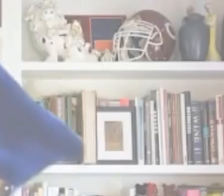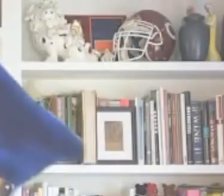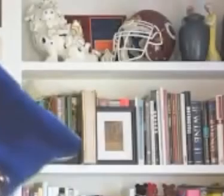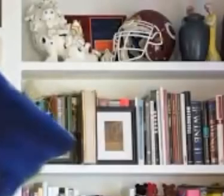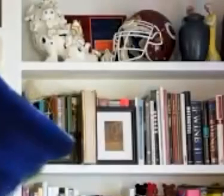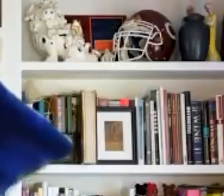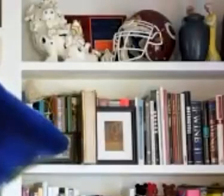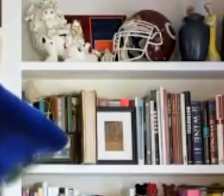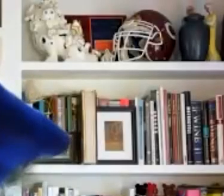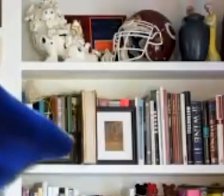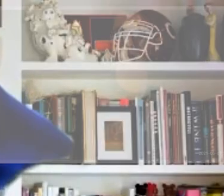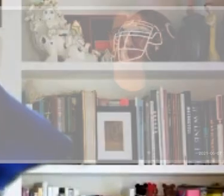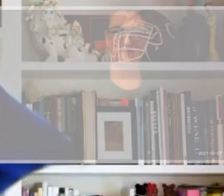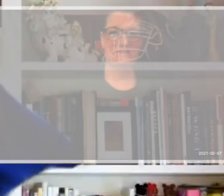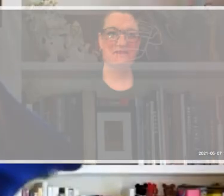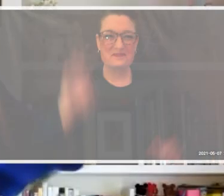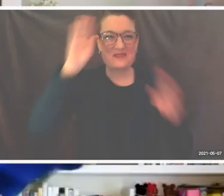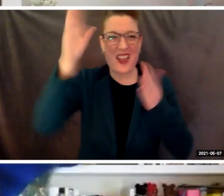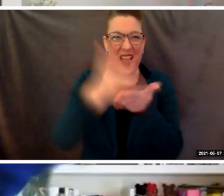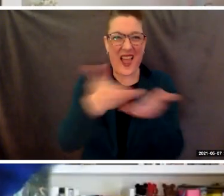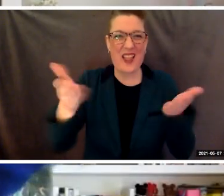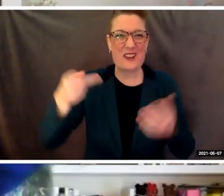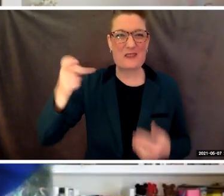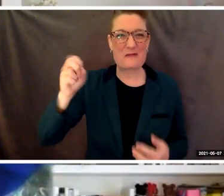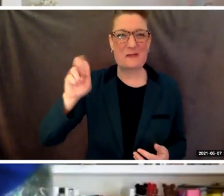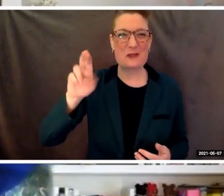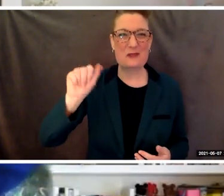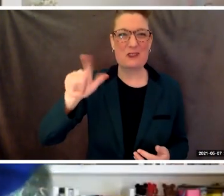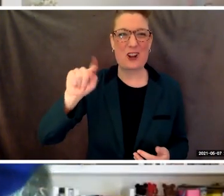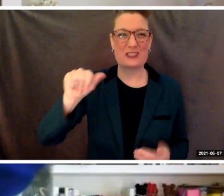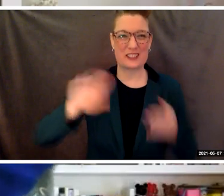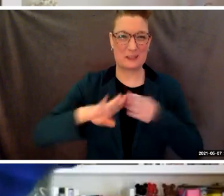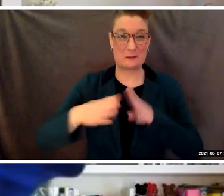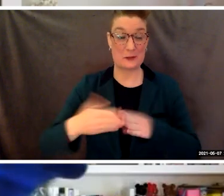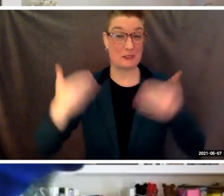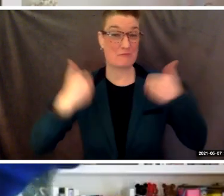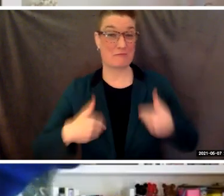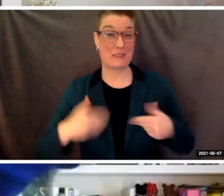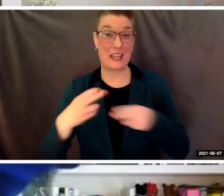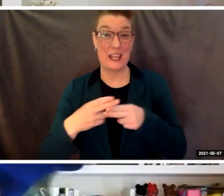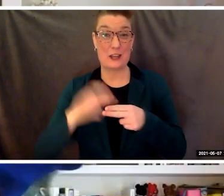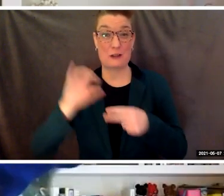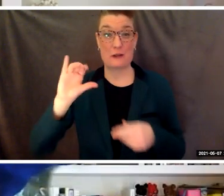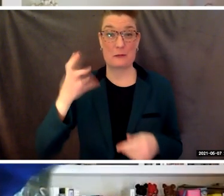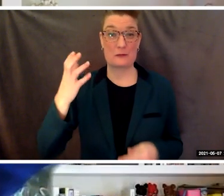Hello, Peralta Community. As the interim chancellor of the Peralta Community College District,